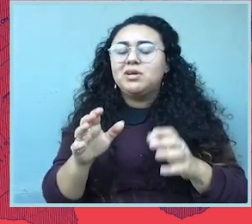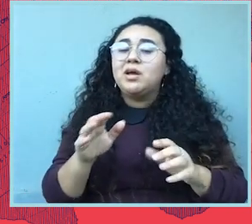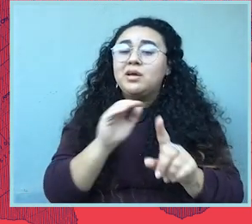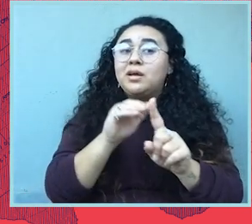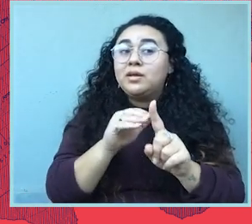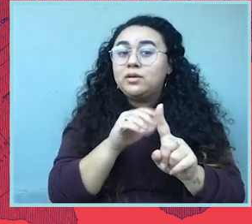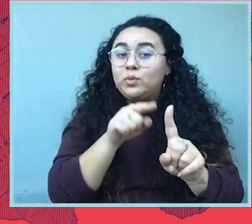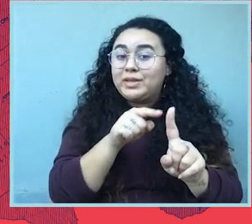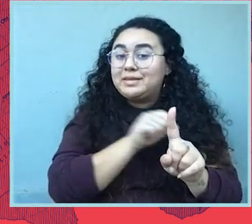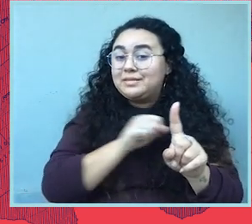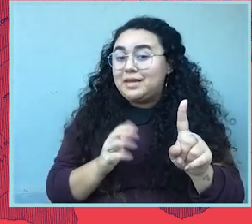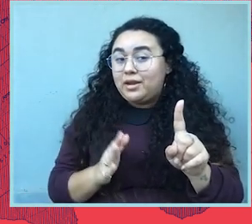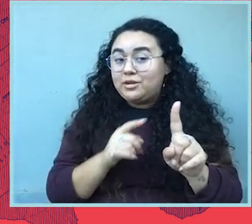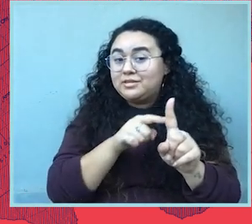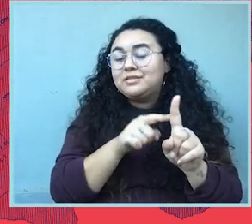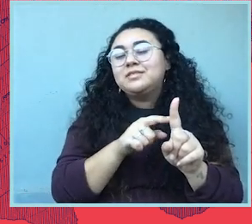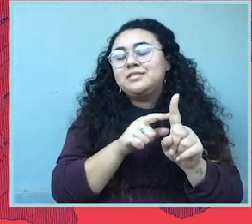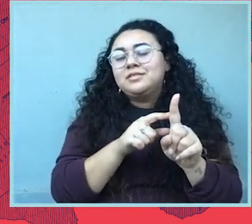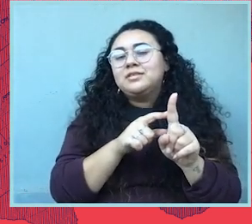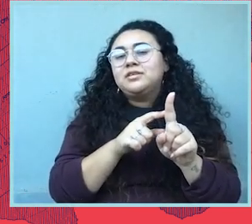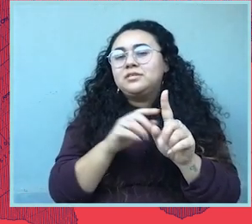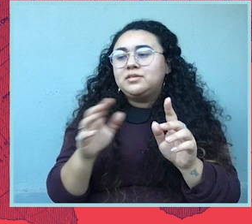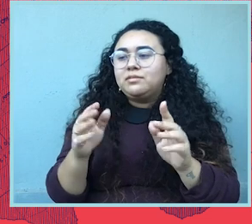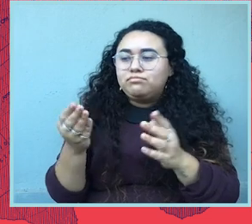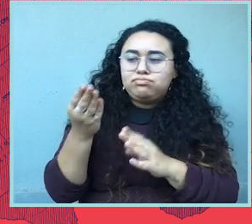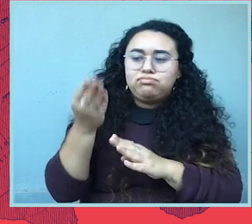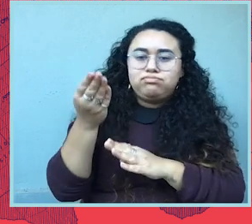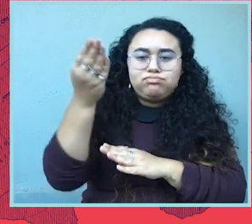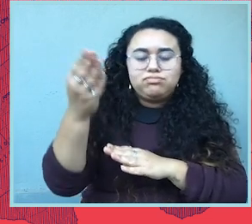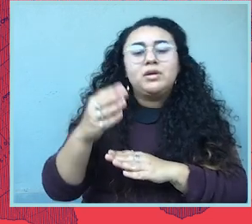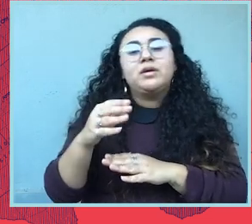So, we need to be pushing our senators in particular to move the Equality Act.